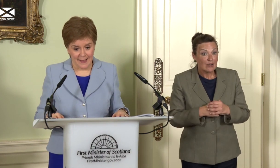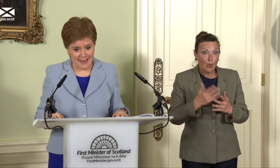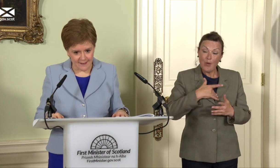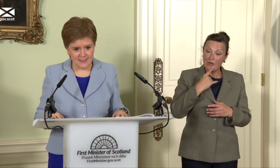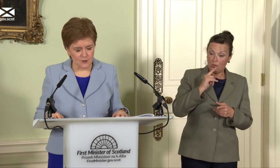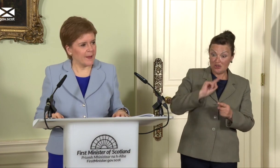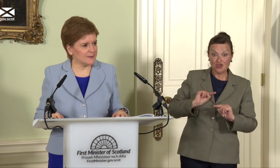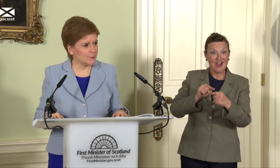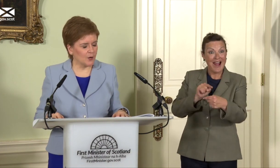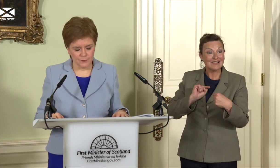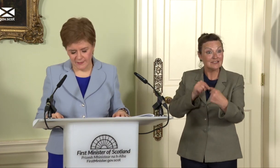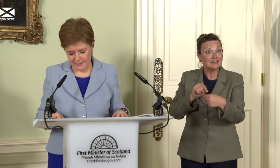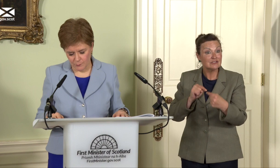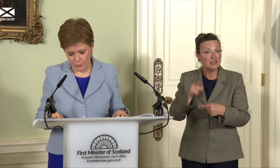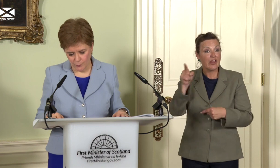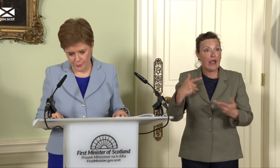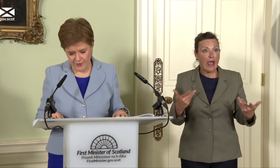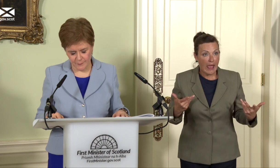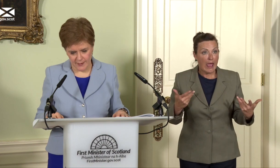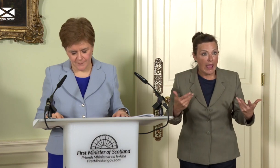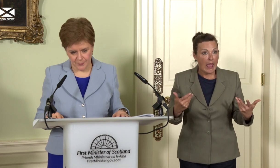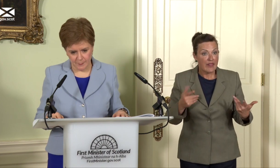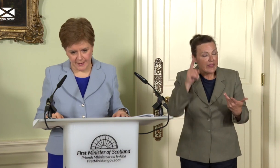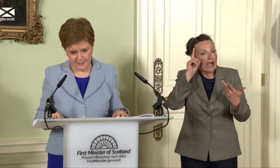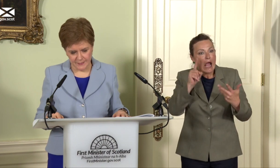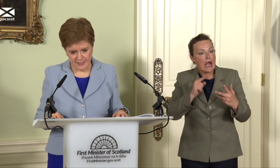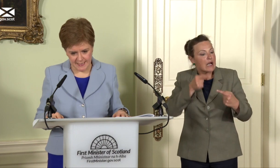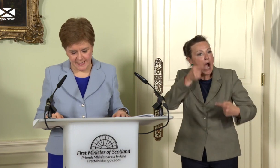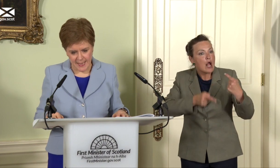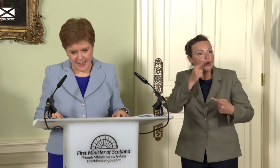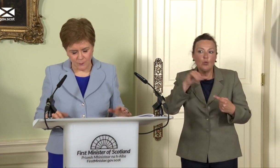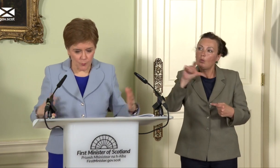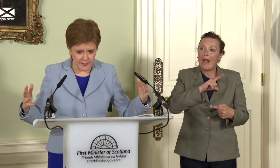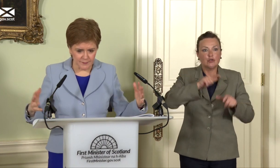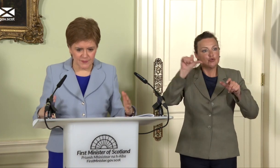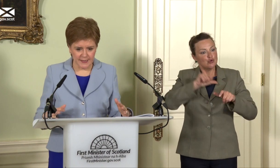against independence becomes, I think, more and more threadbare by the day. What we are setting